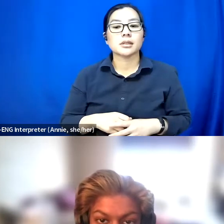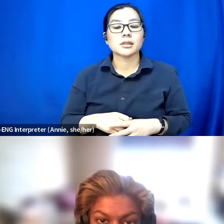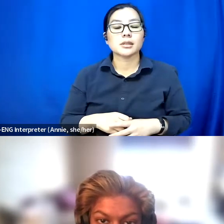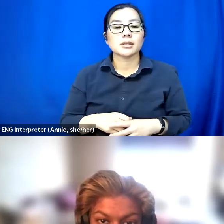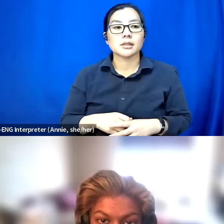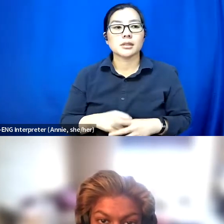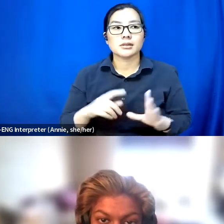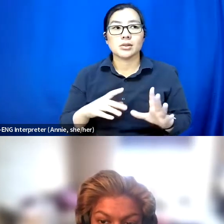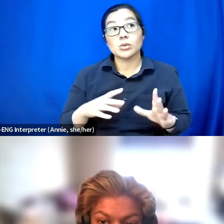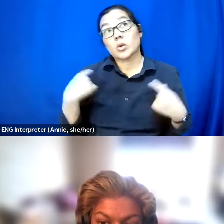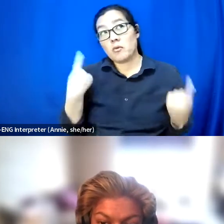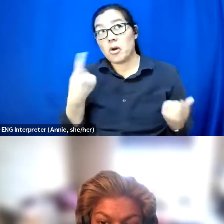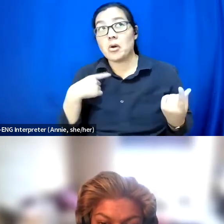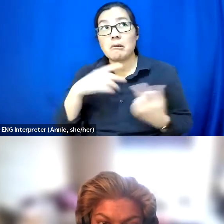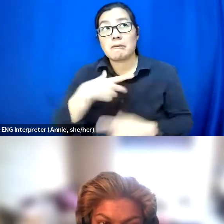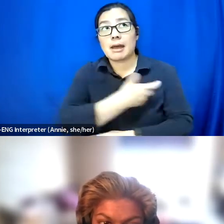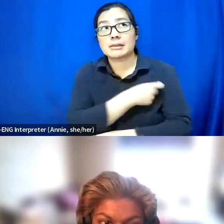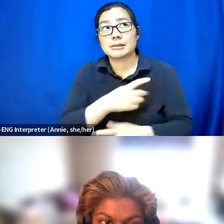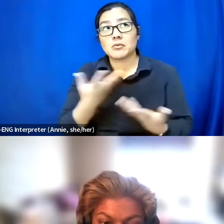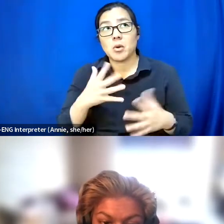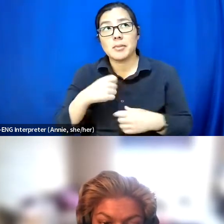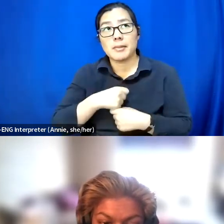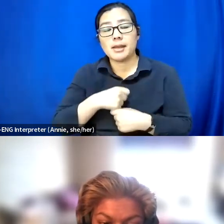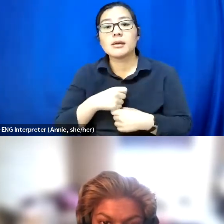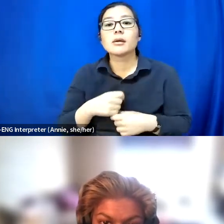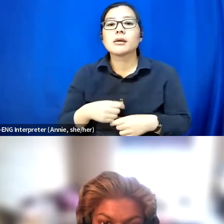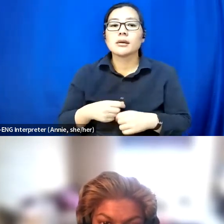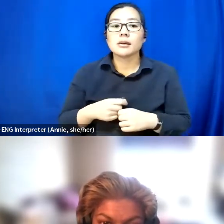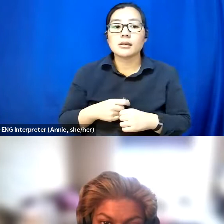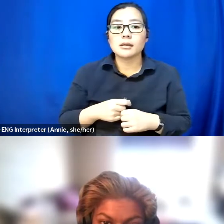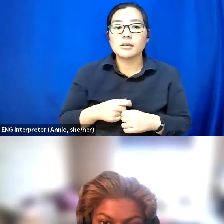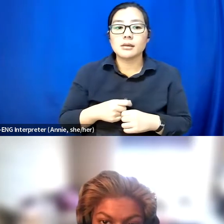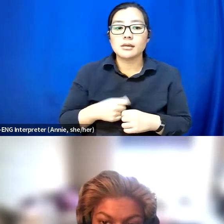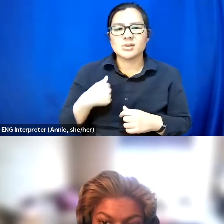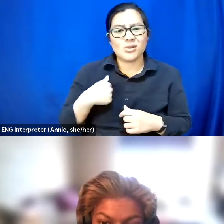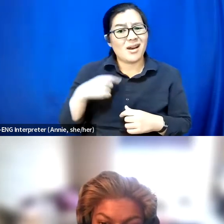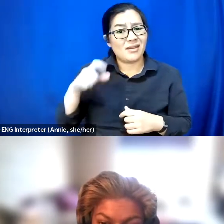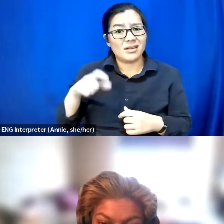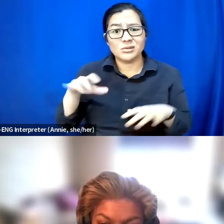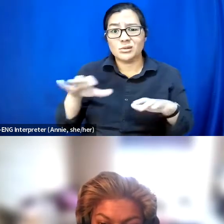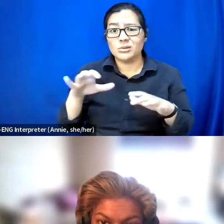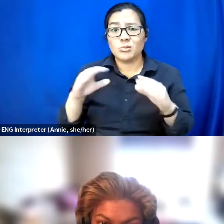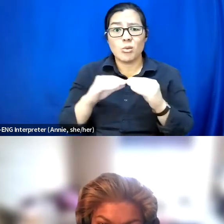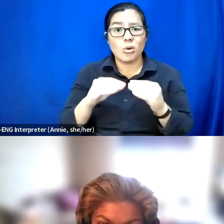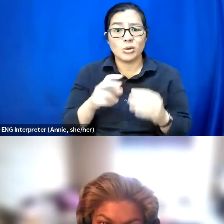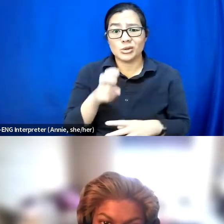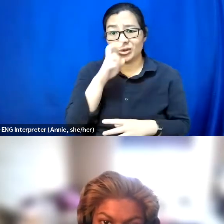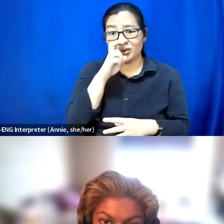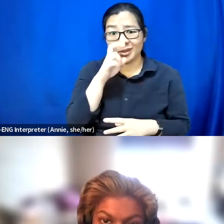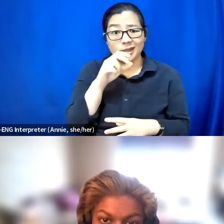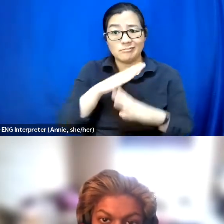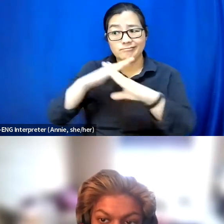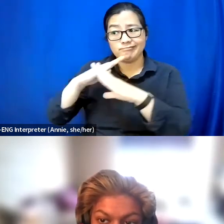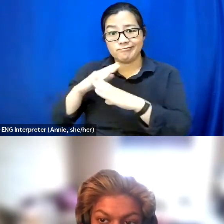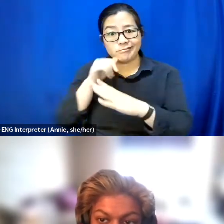So I have had to do a lot of just strict not going out and only really going